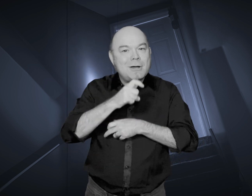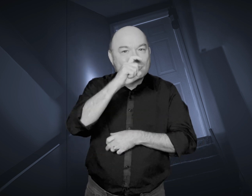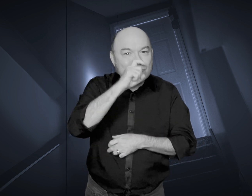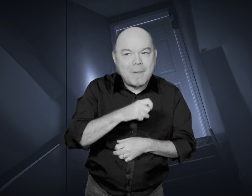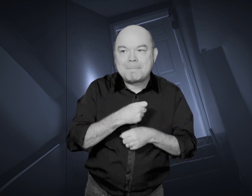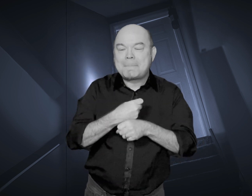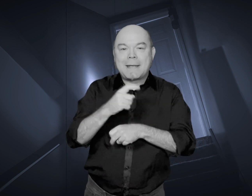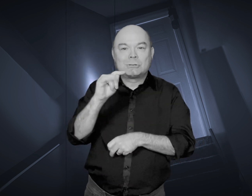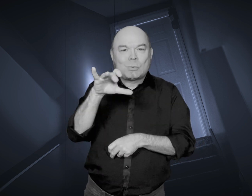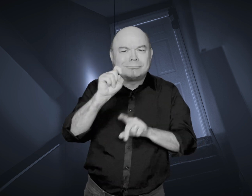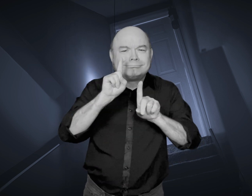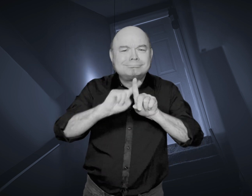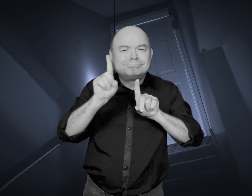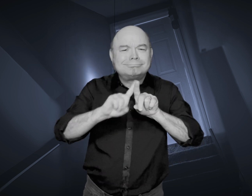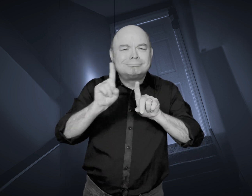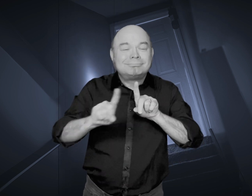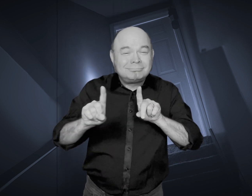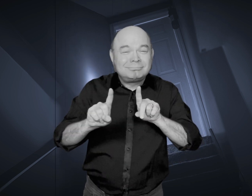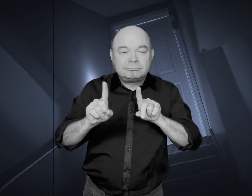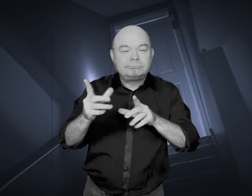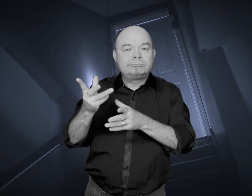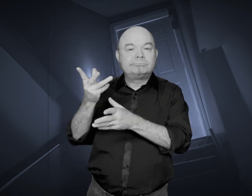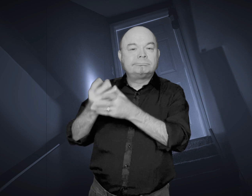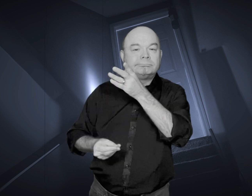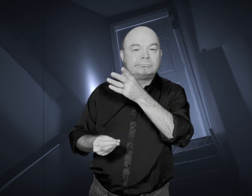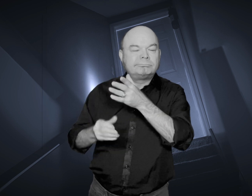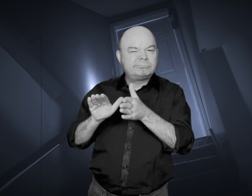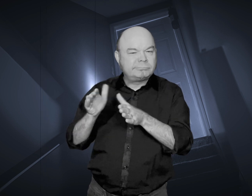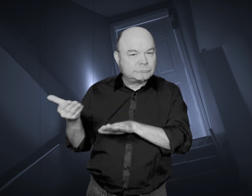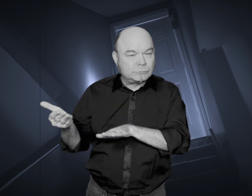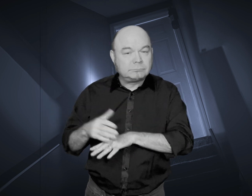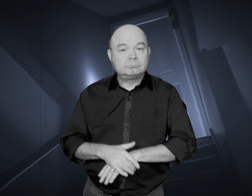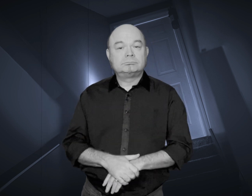He was known for making dolls and various toys specifically for Christmas.